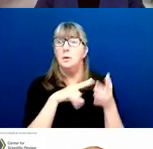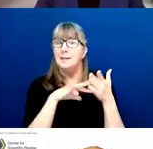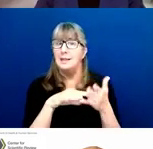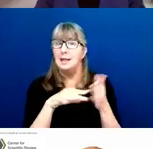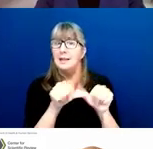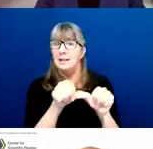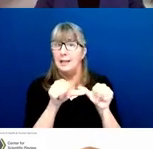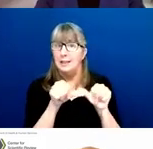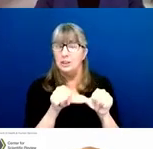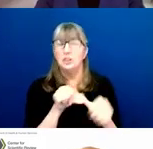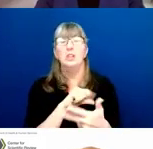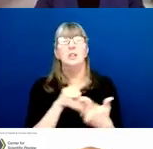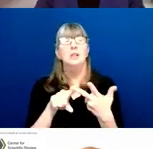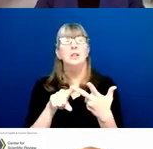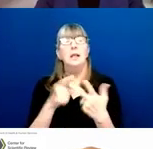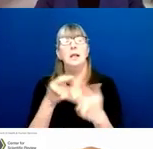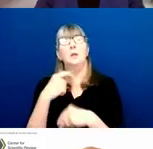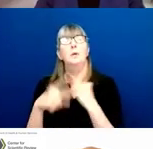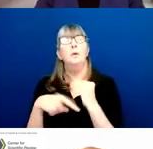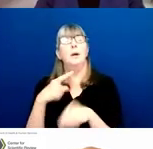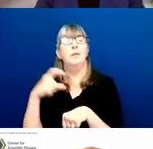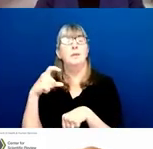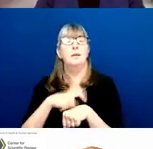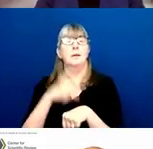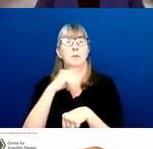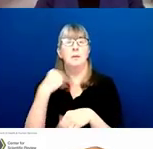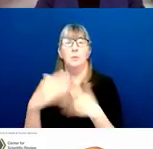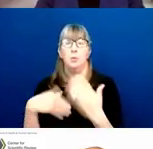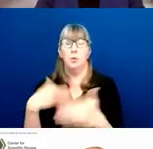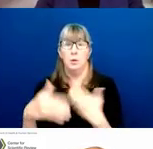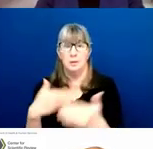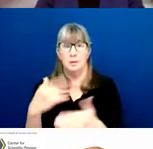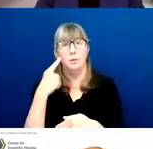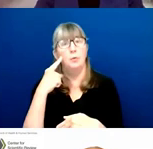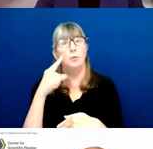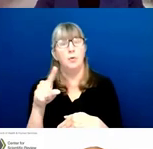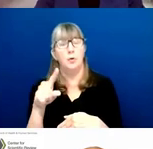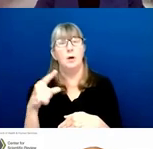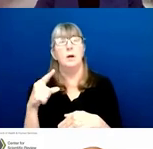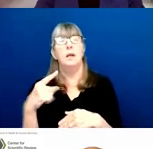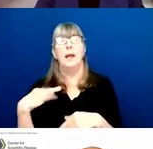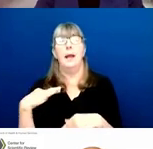and a little bit about the timing and the process for application assignments.